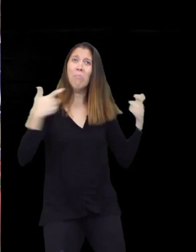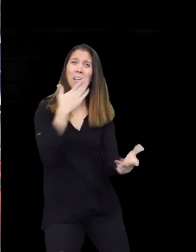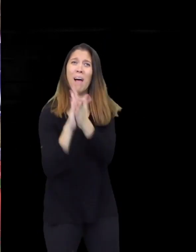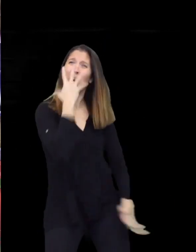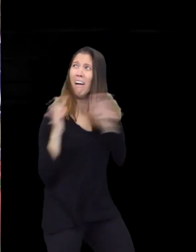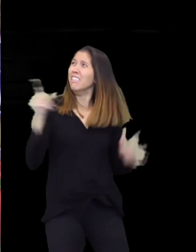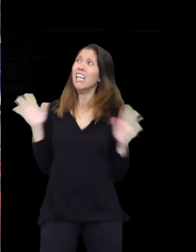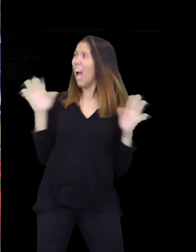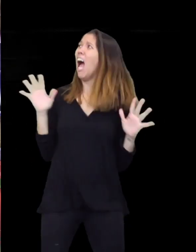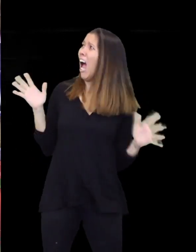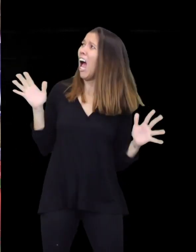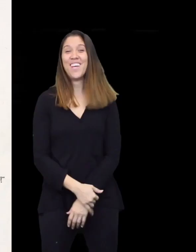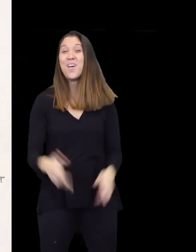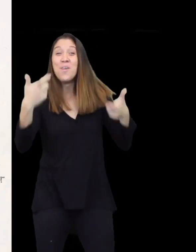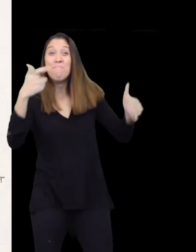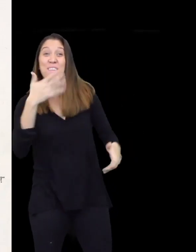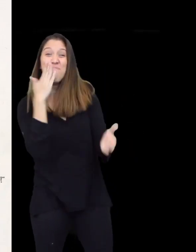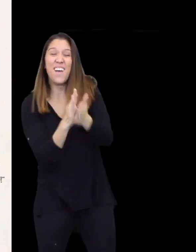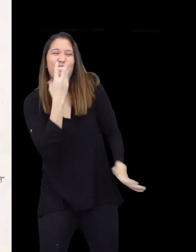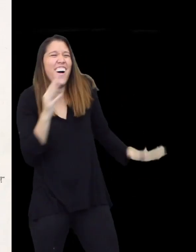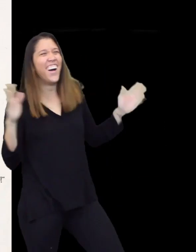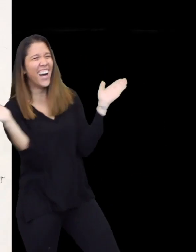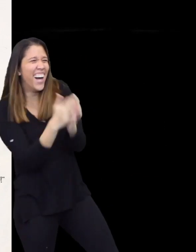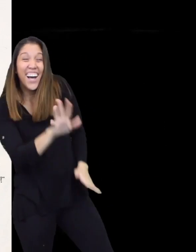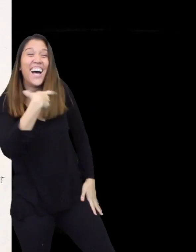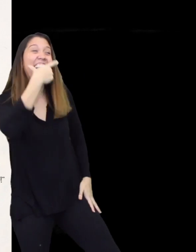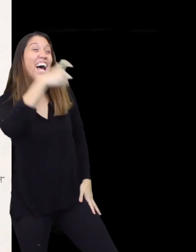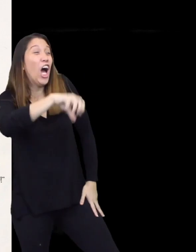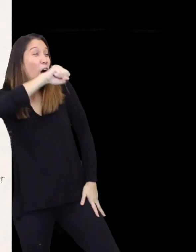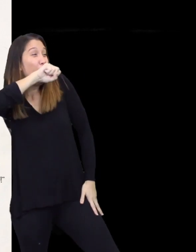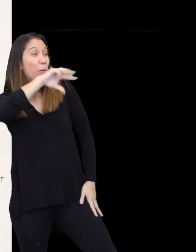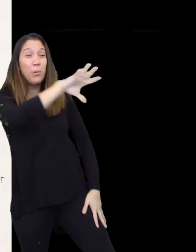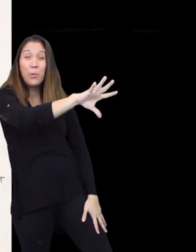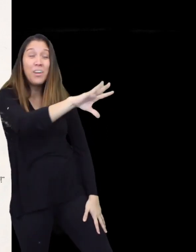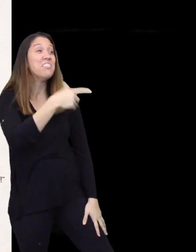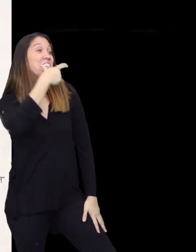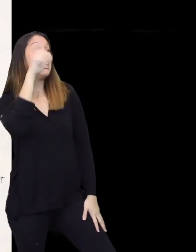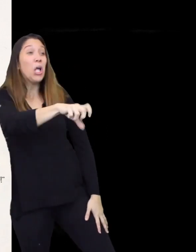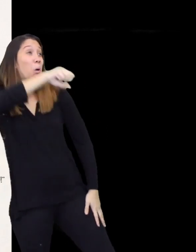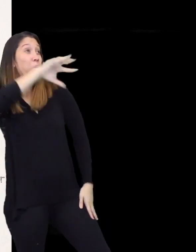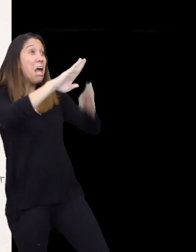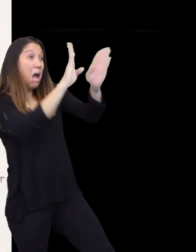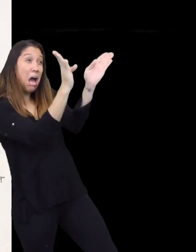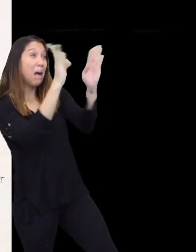Ahh! The Big Bad Wolf! Ahh! The Big Bad Wolf laughed said, I don't need to huff! I don't need to puff and blow your house down!